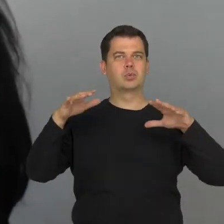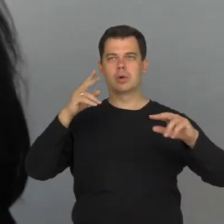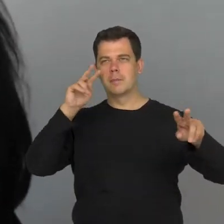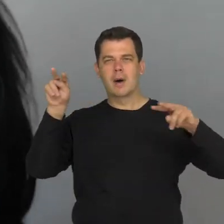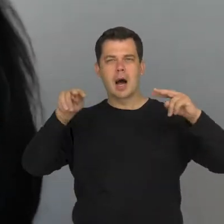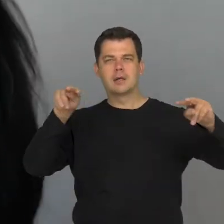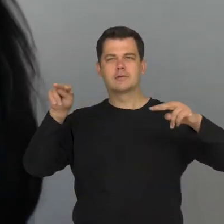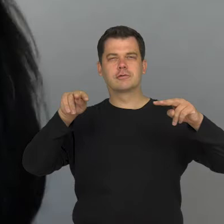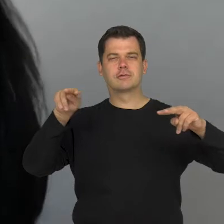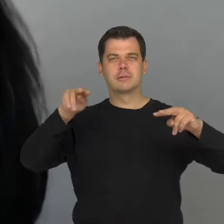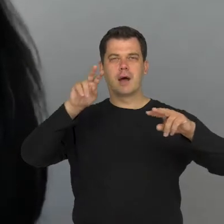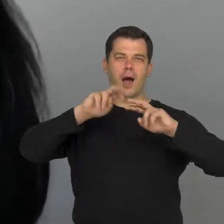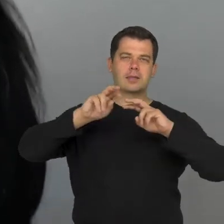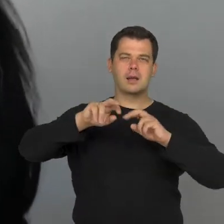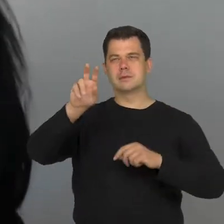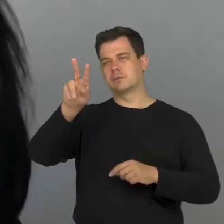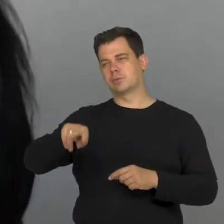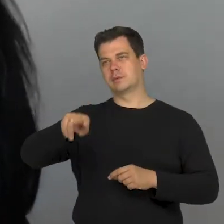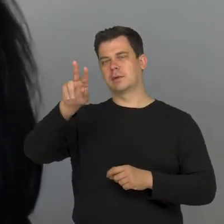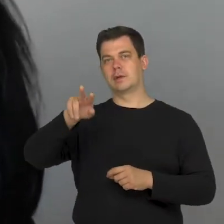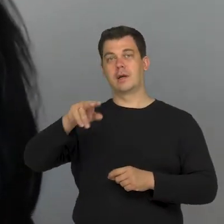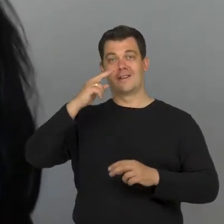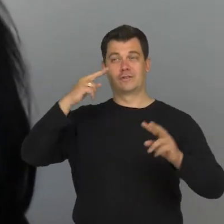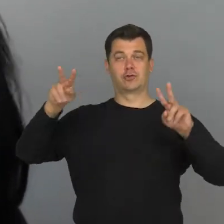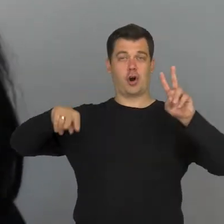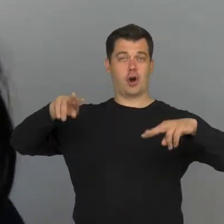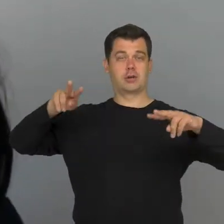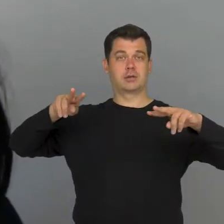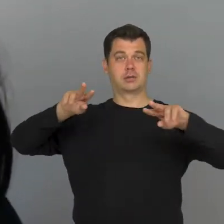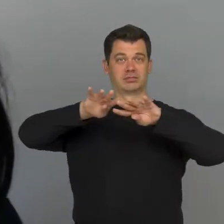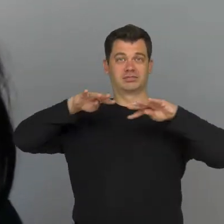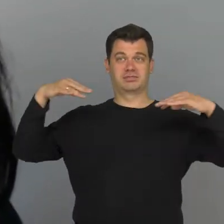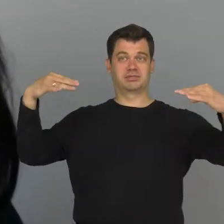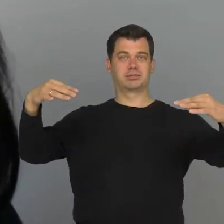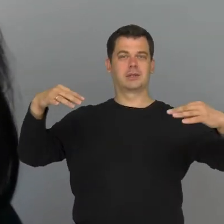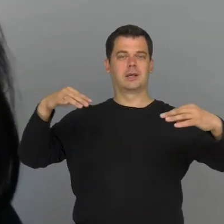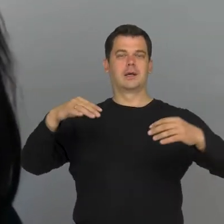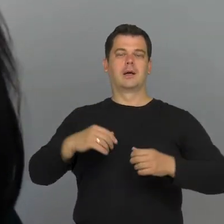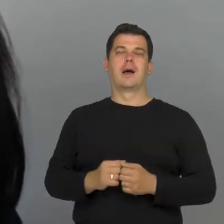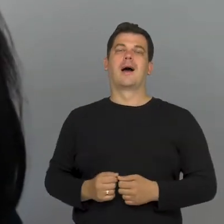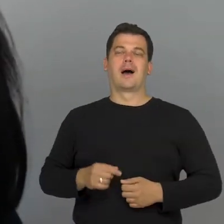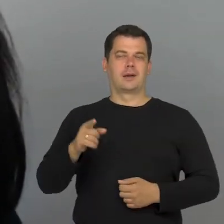looking, analysing through sight. We knew that we were creating a difficult situation